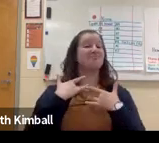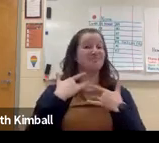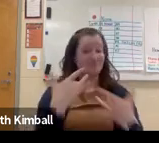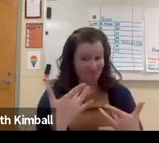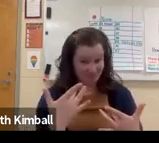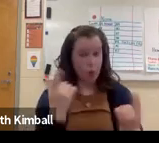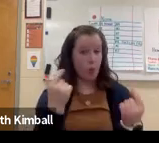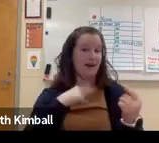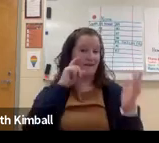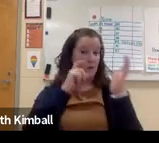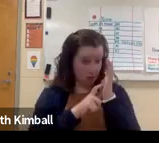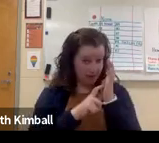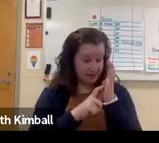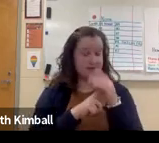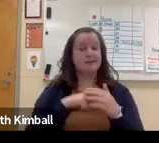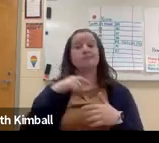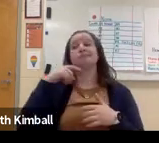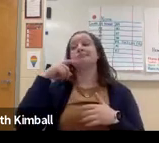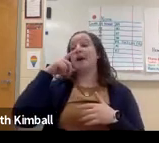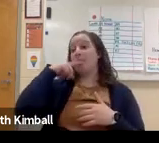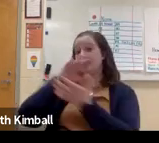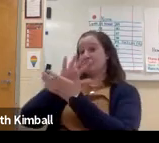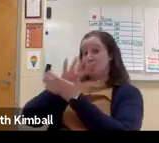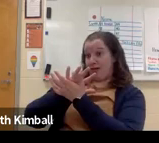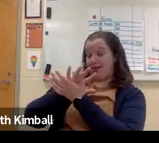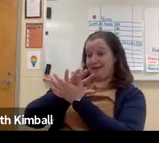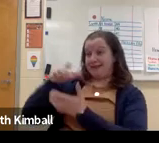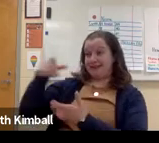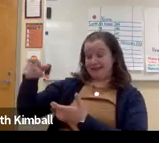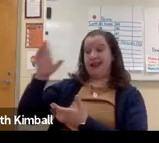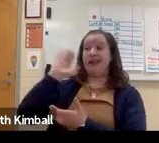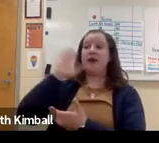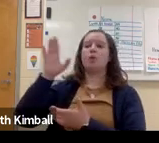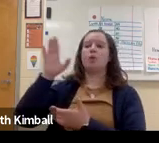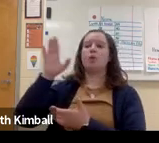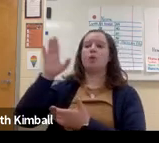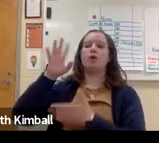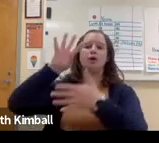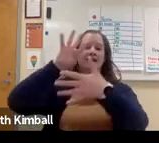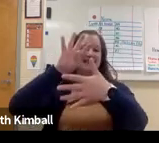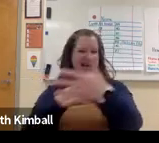Include them. Inclusion is so important. One thing that I've noticed in public school settings